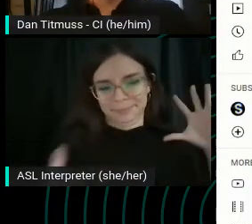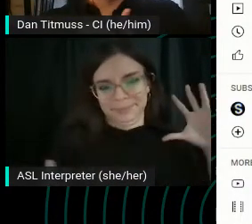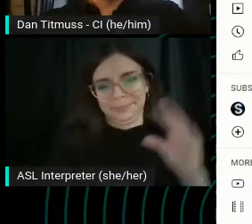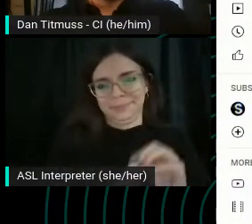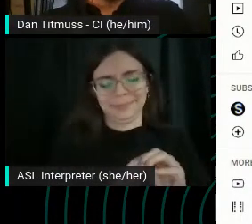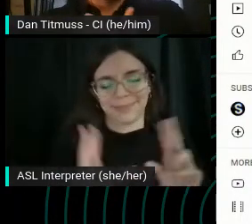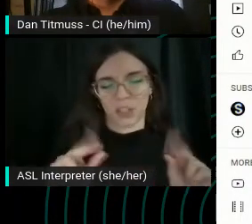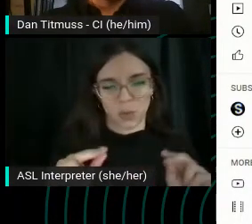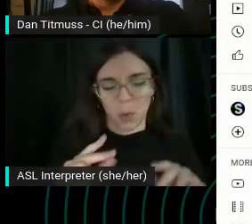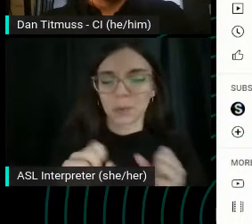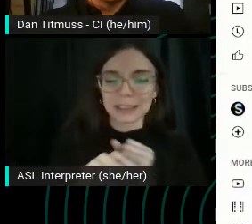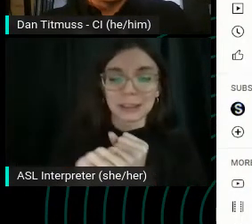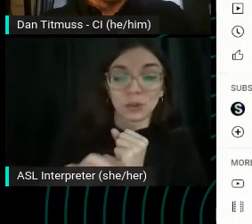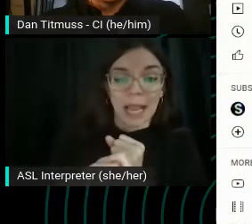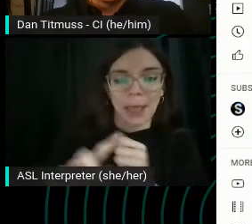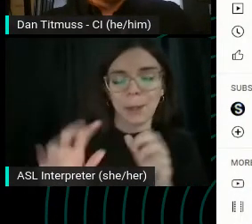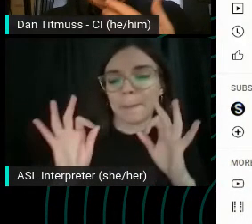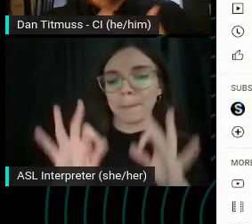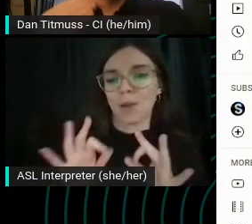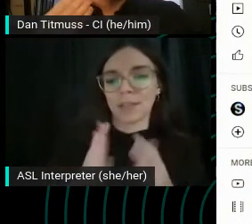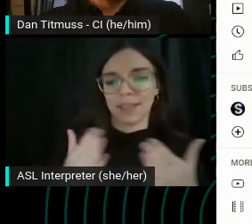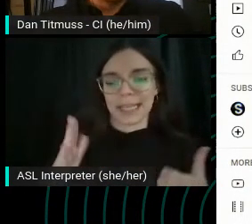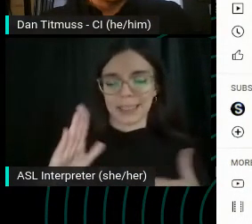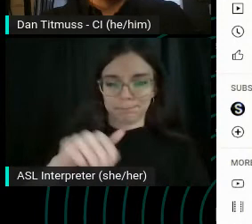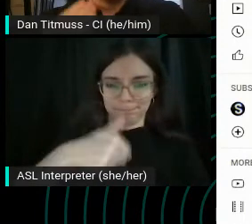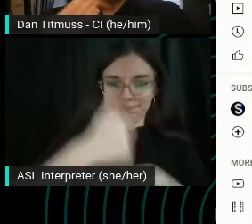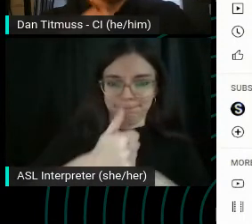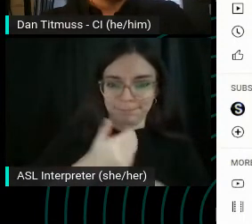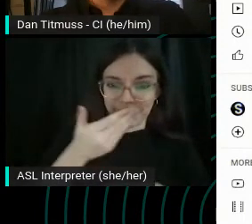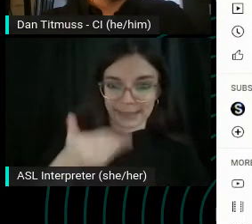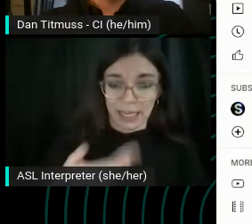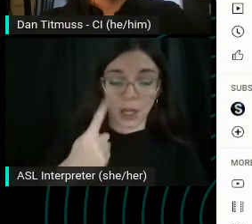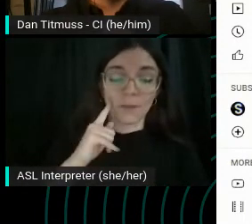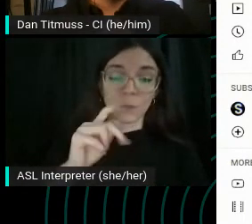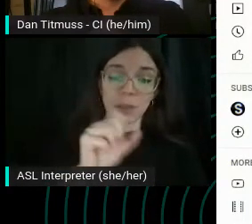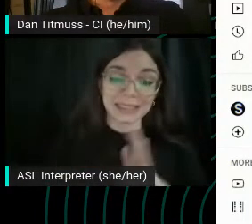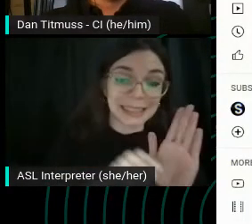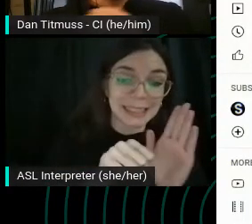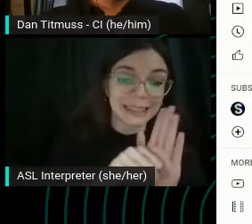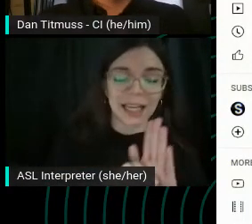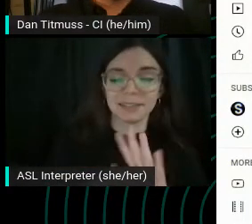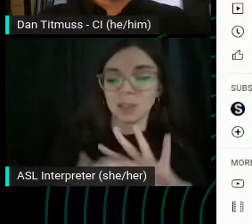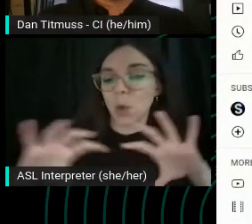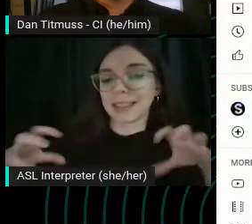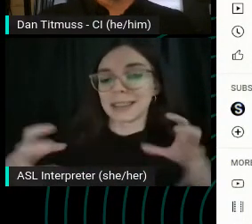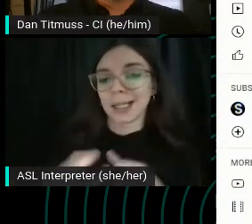It's a perfect thing to put here whether it's for the season organization as a whole or just a branded piece.